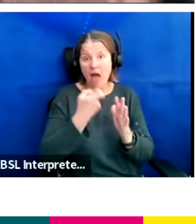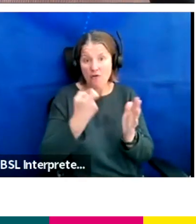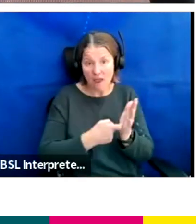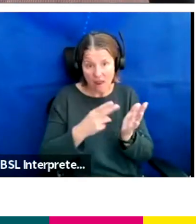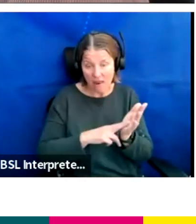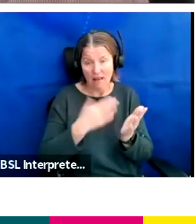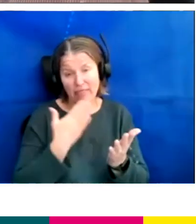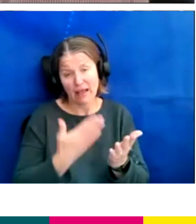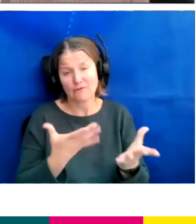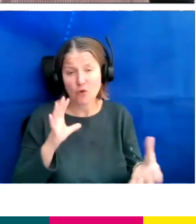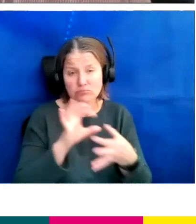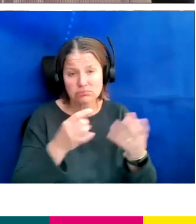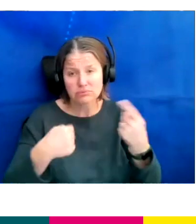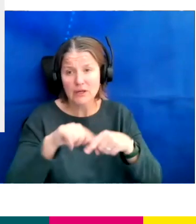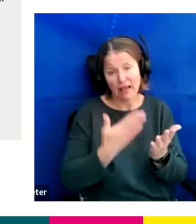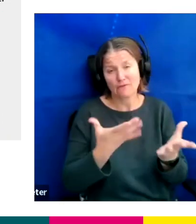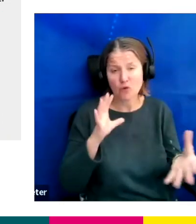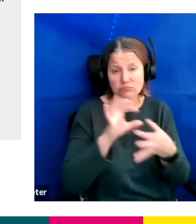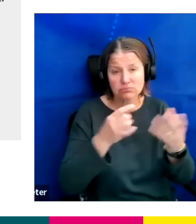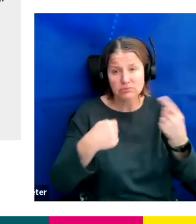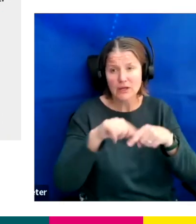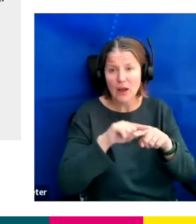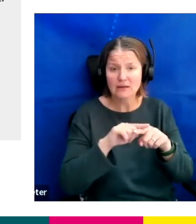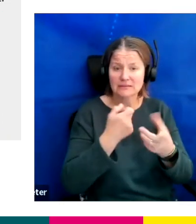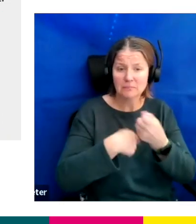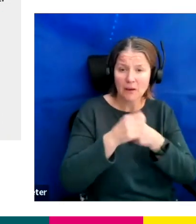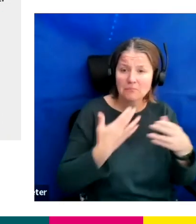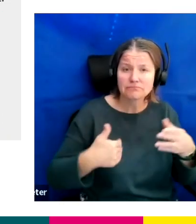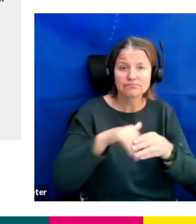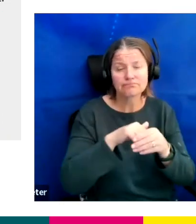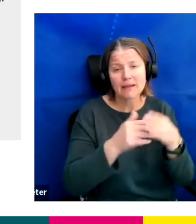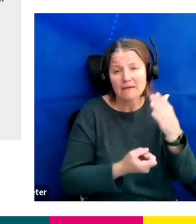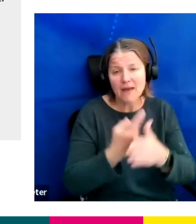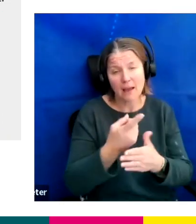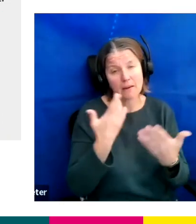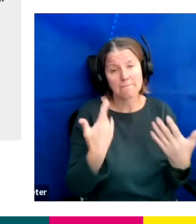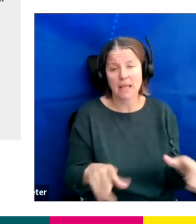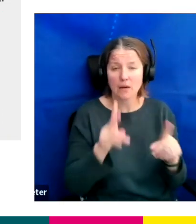Thank you so much for joining us and being part of this event. We've been really, really looking forward to this.